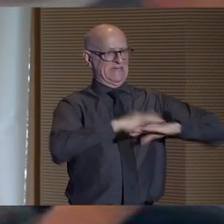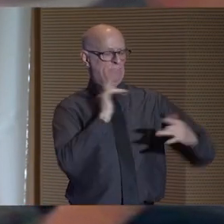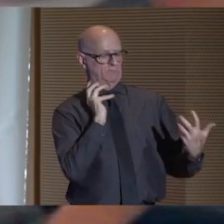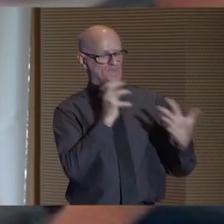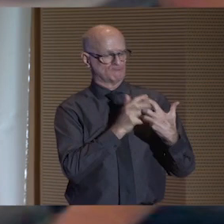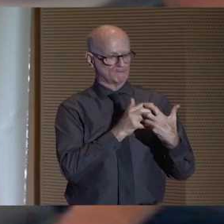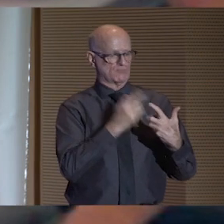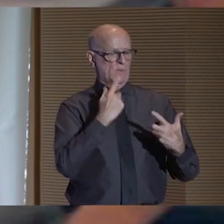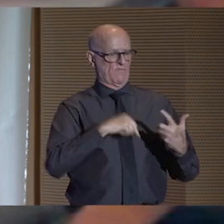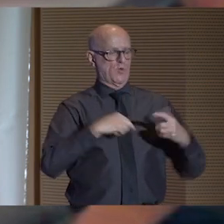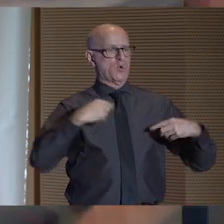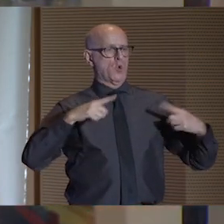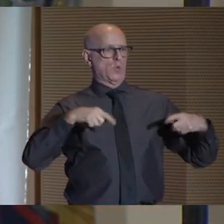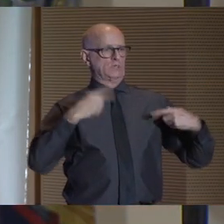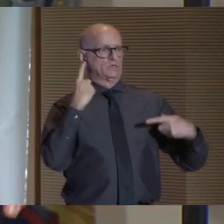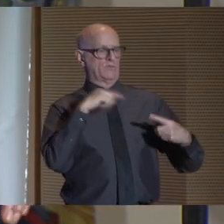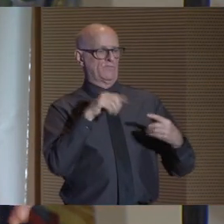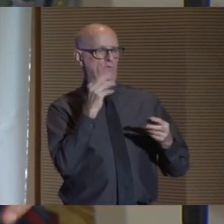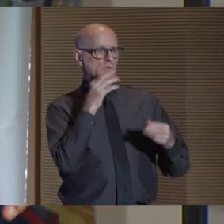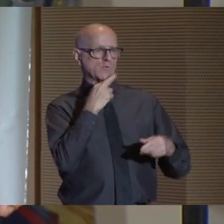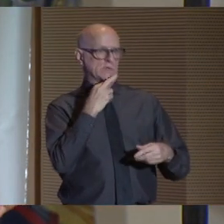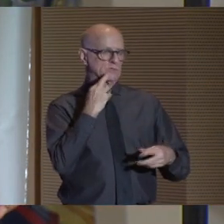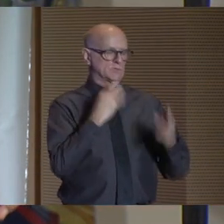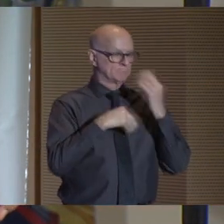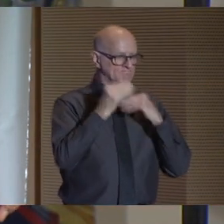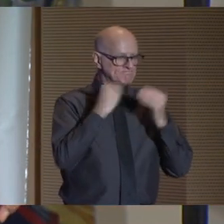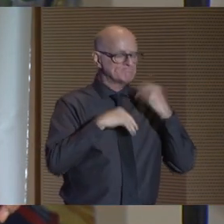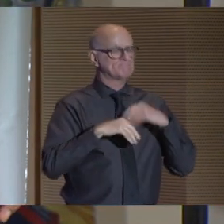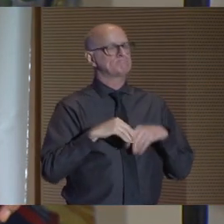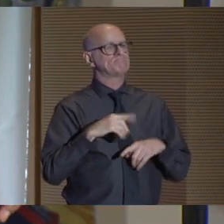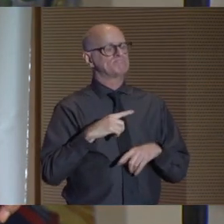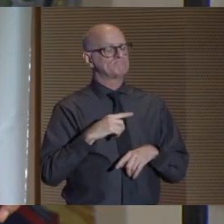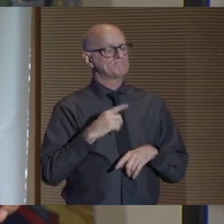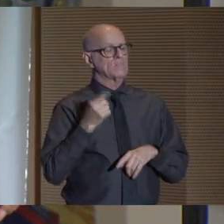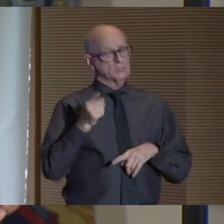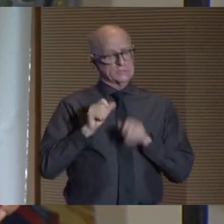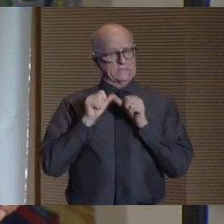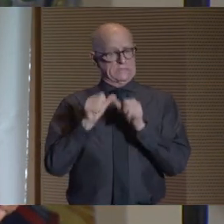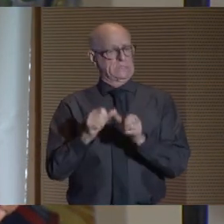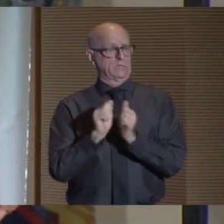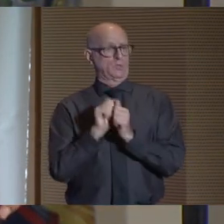while they're dining out. Gesy is continuing with us at CUNY,